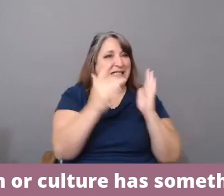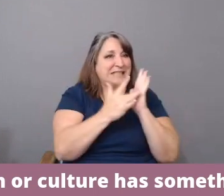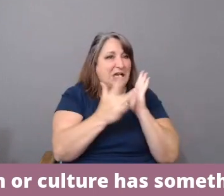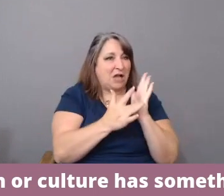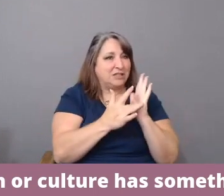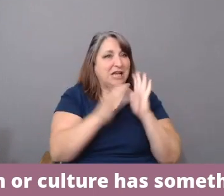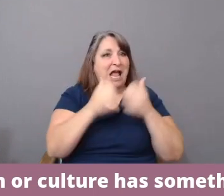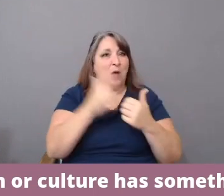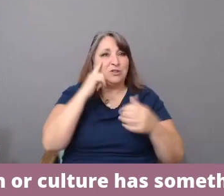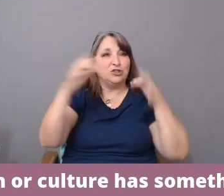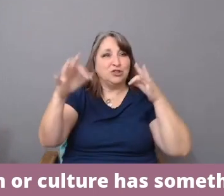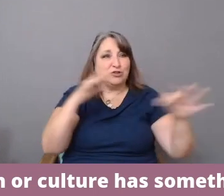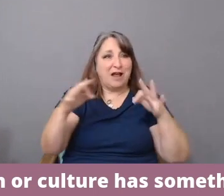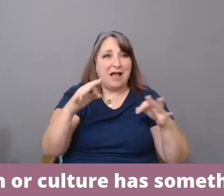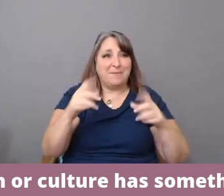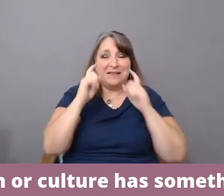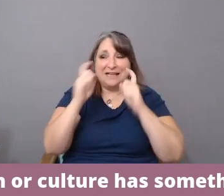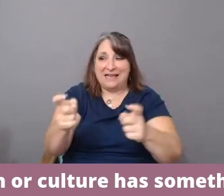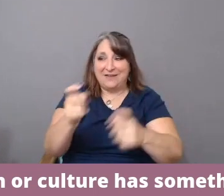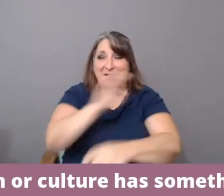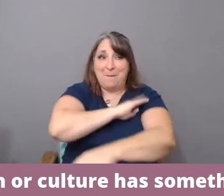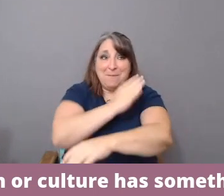of the people of the south, of Latin America and of Africa?